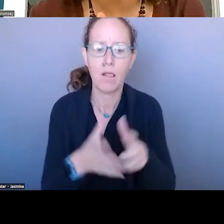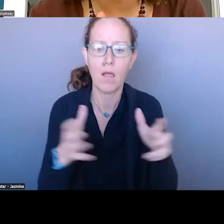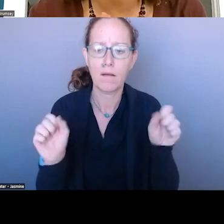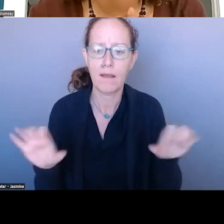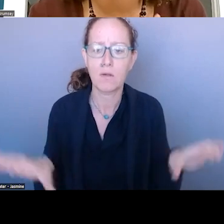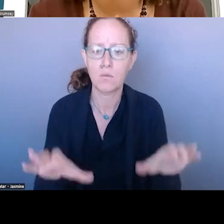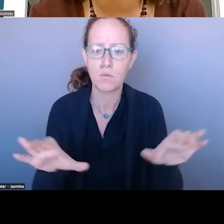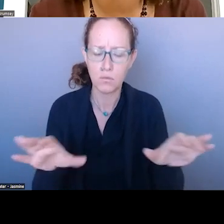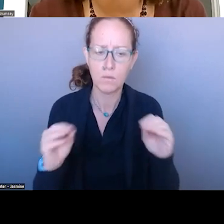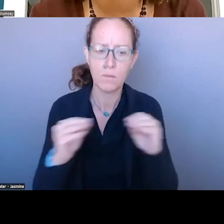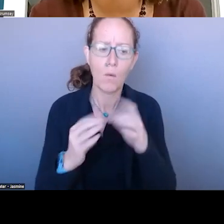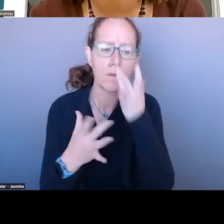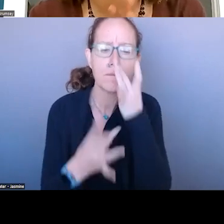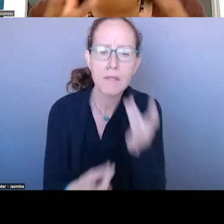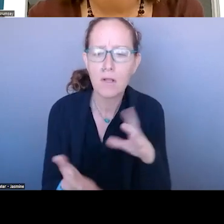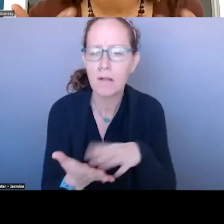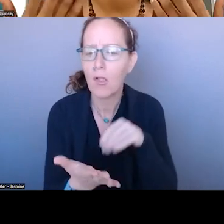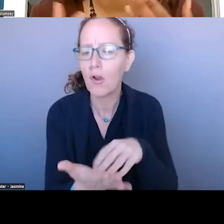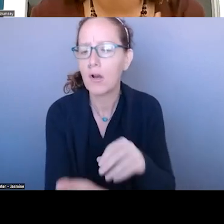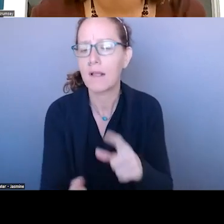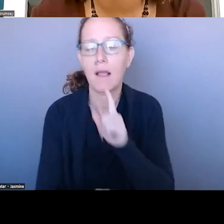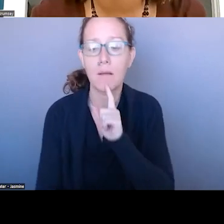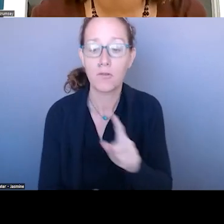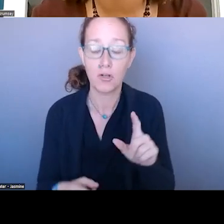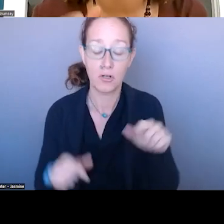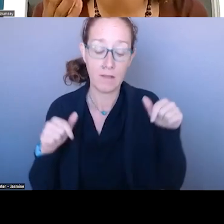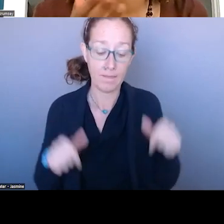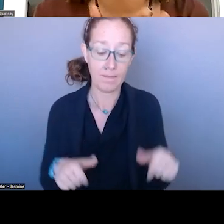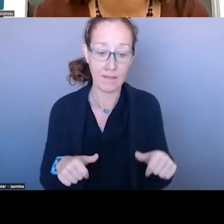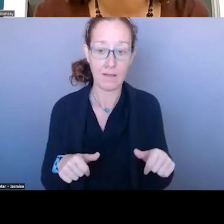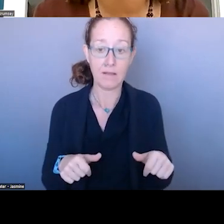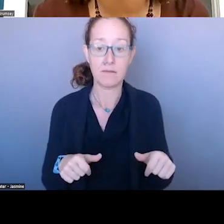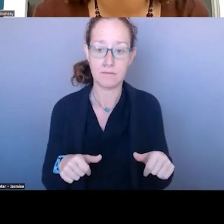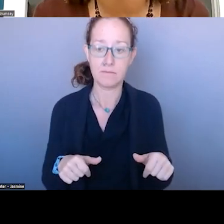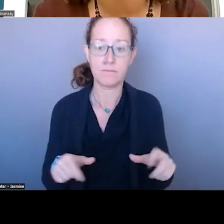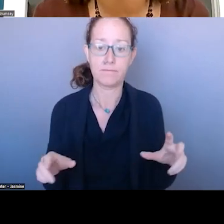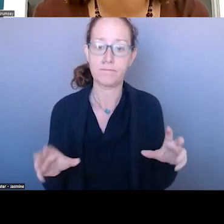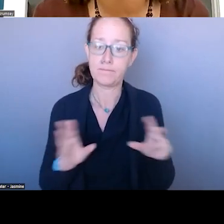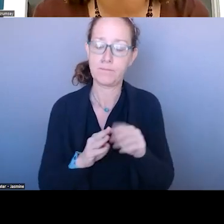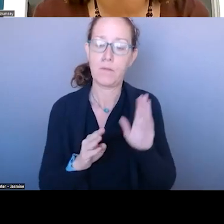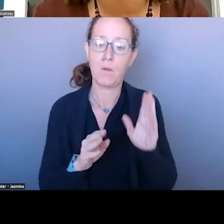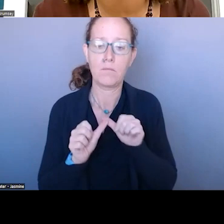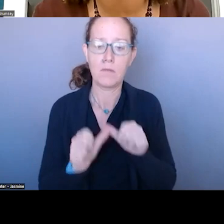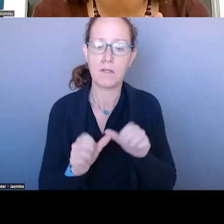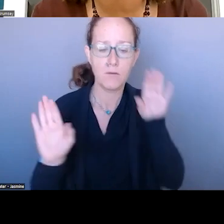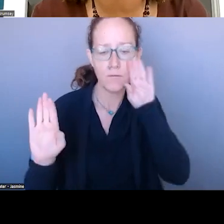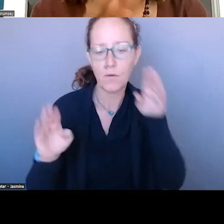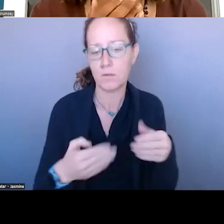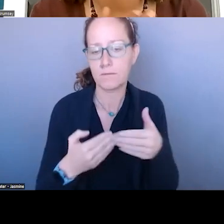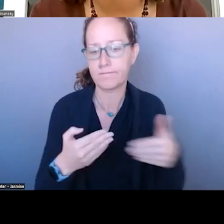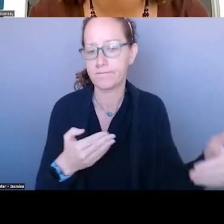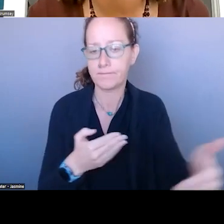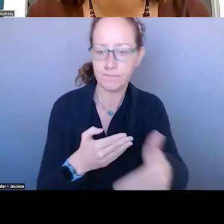THE HOSTS WILL CONTINUE TO FOCUS ON THAT, BUT THAT IS AN AREA OF GREAT INTEREST. NEXT SLIDE.